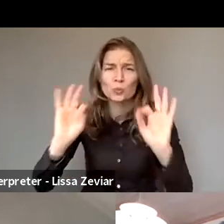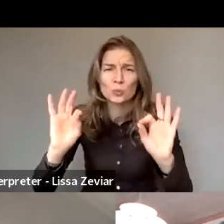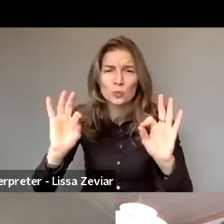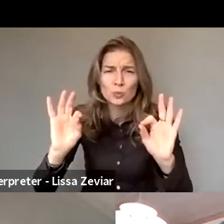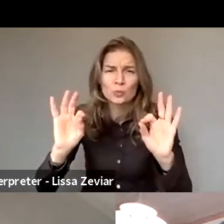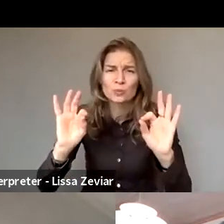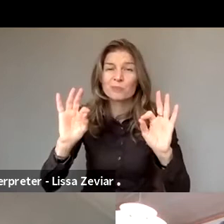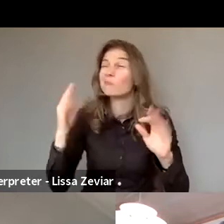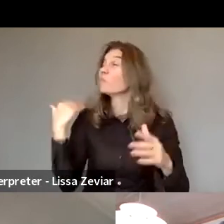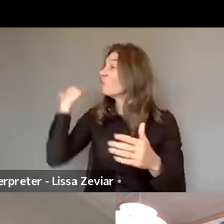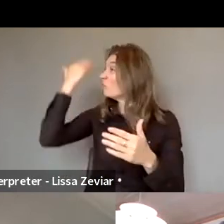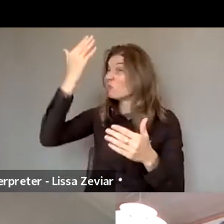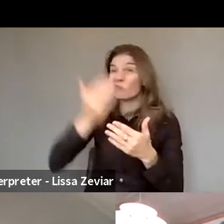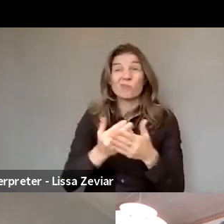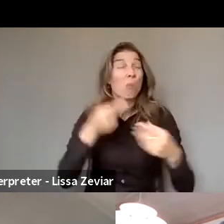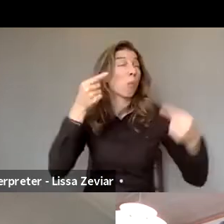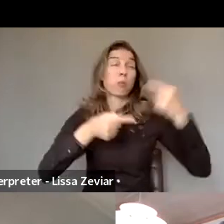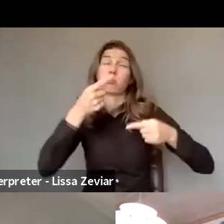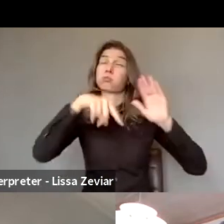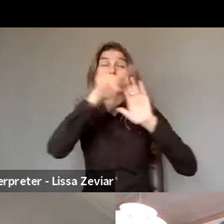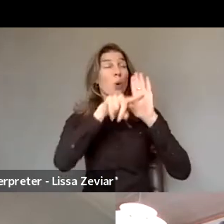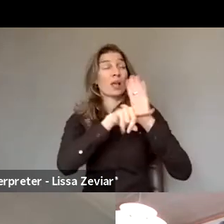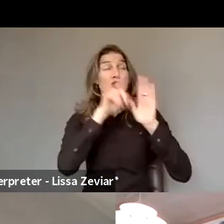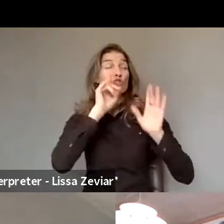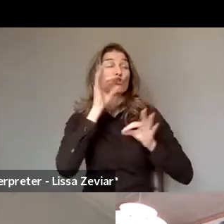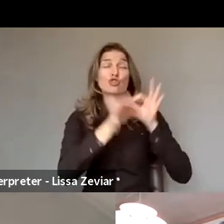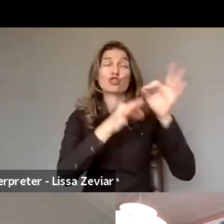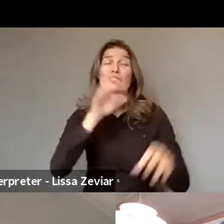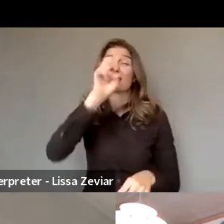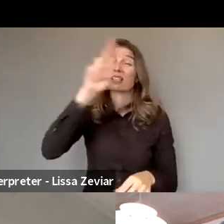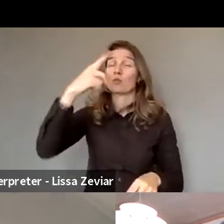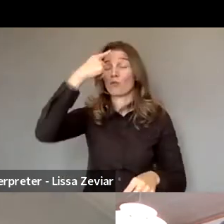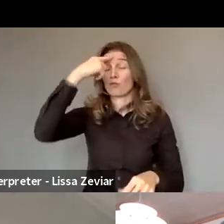a proper political strategy at the EU level on equality between women and men